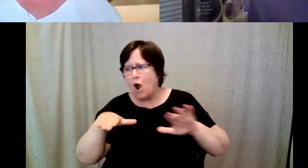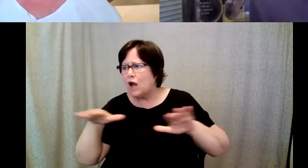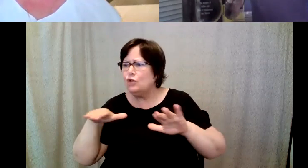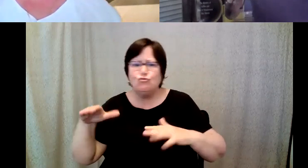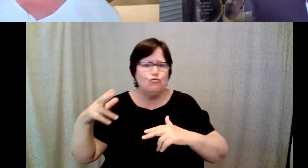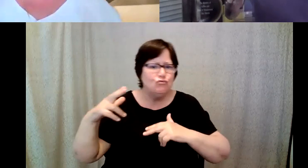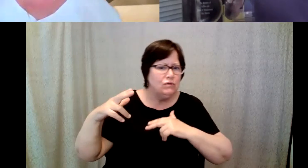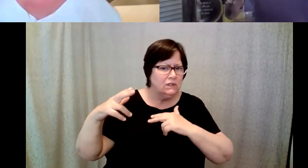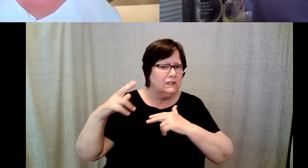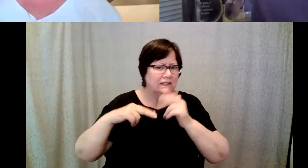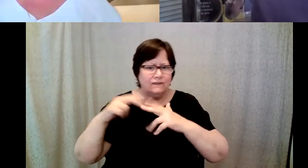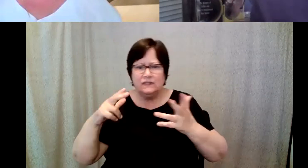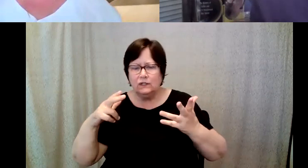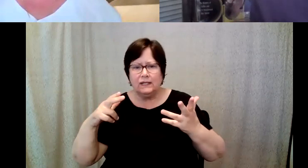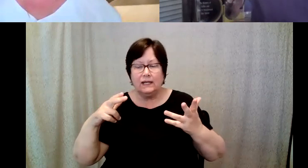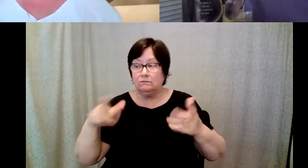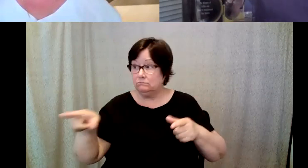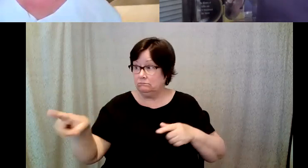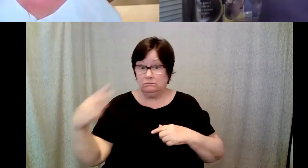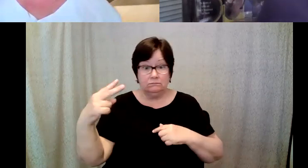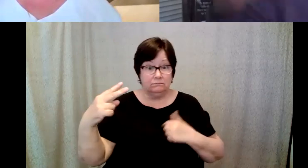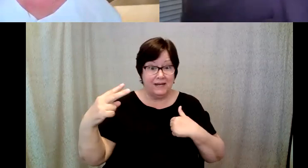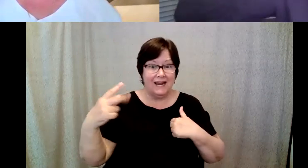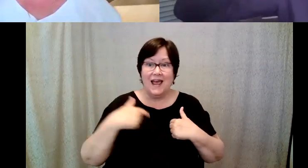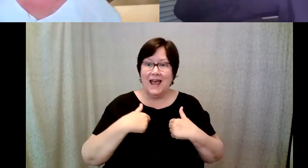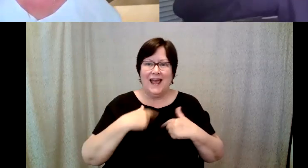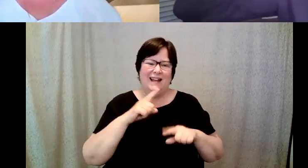classes and he saw me and I can't hide very well.